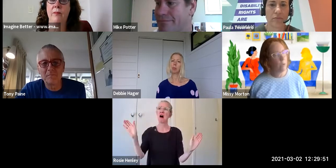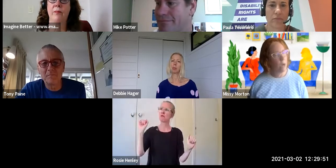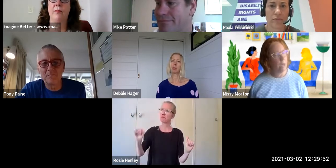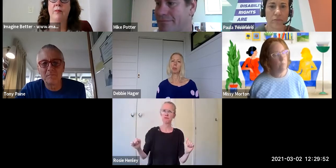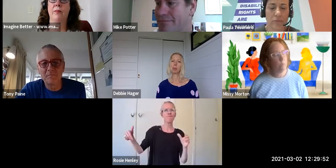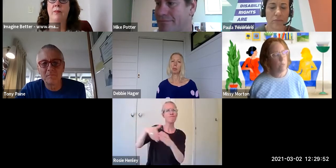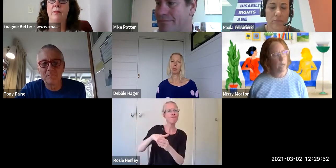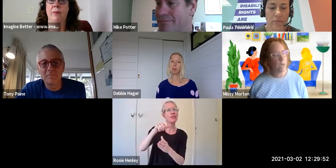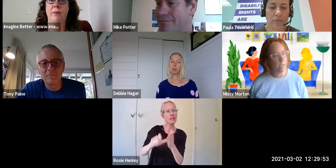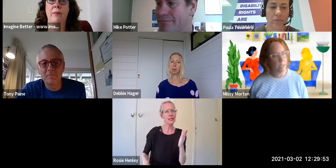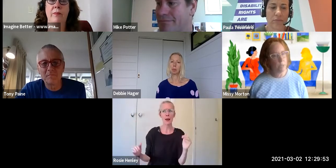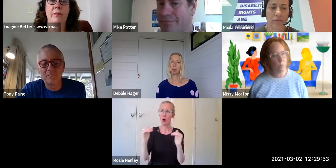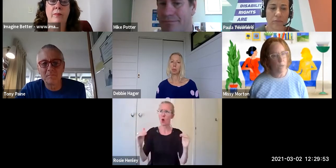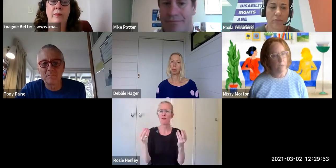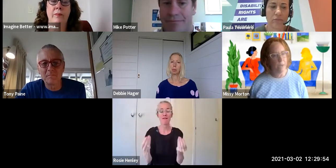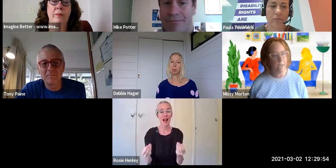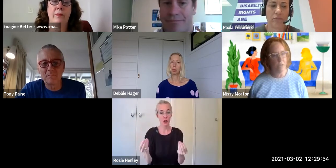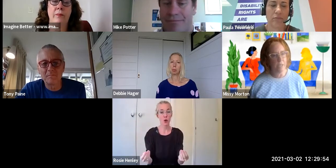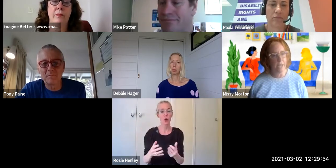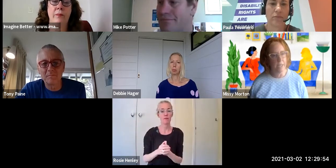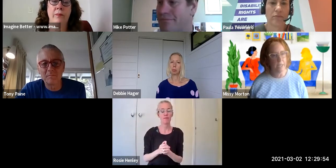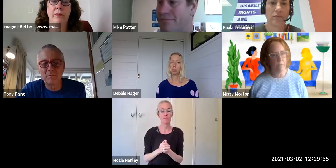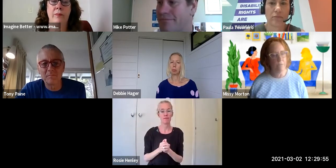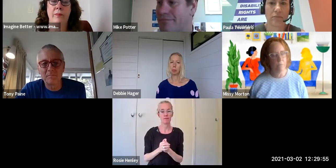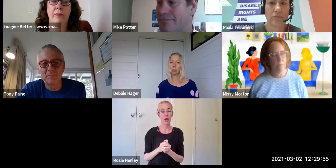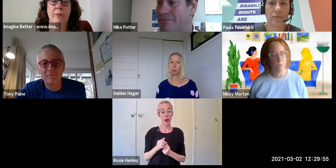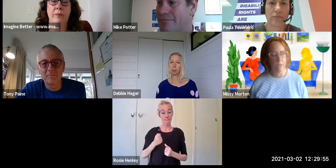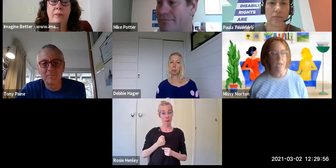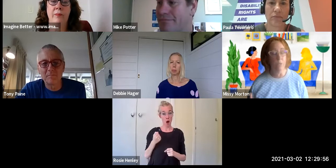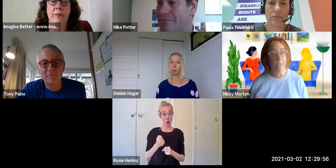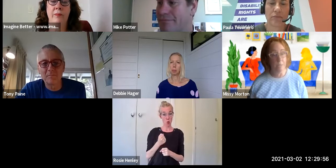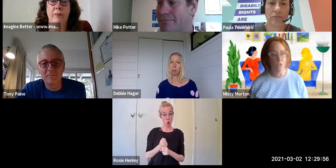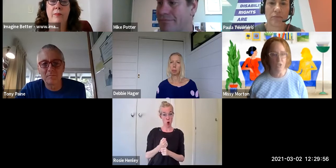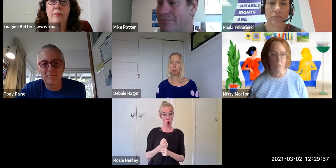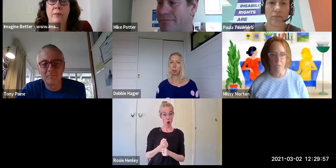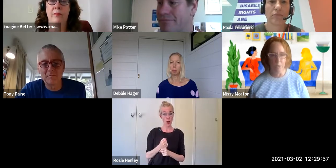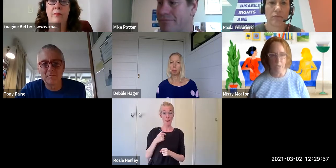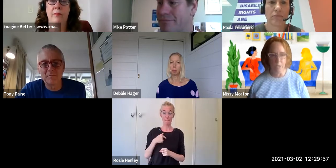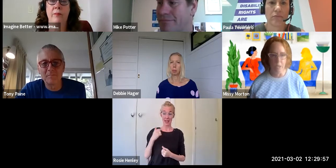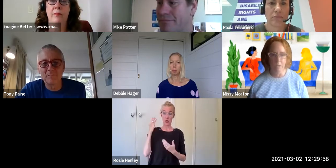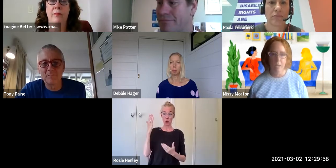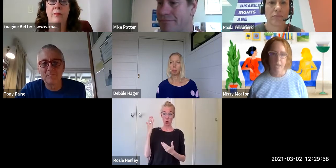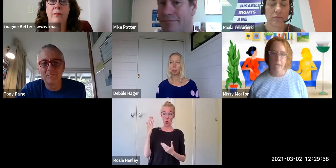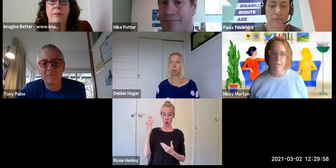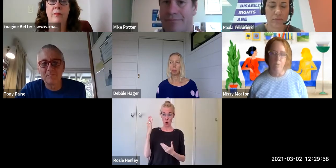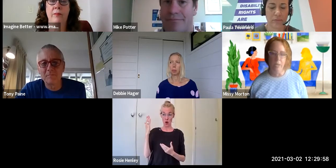So I'm guided by my understanding of ableism. We'll just jump a little bit here, as being